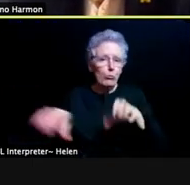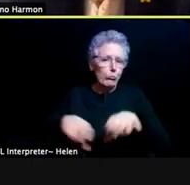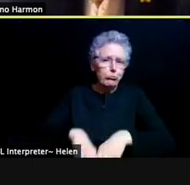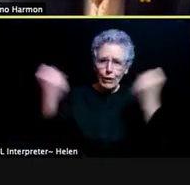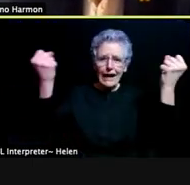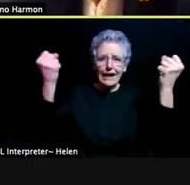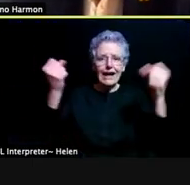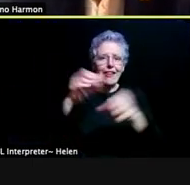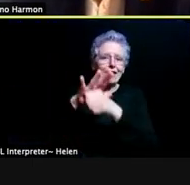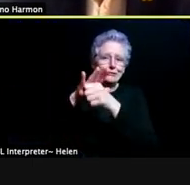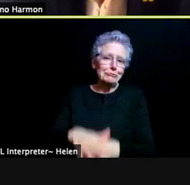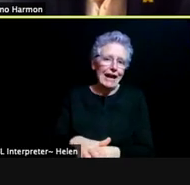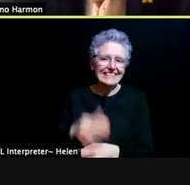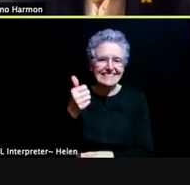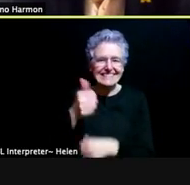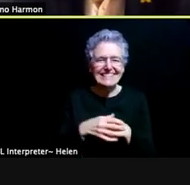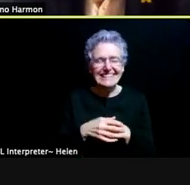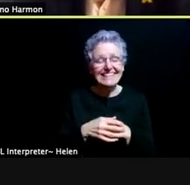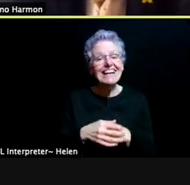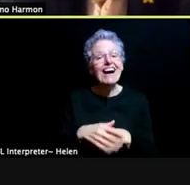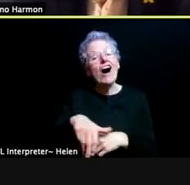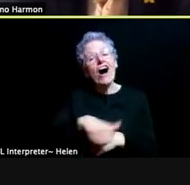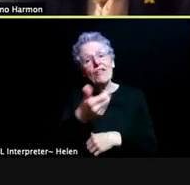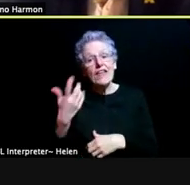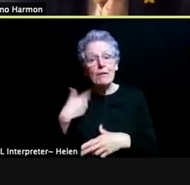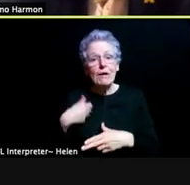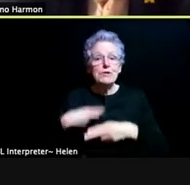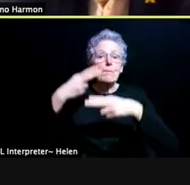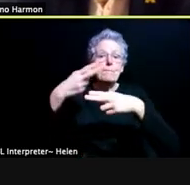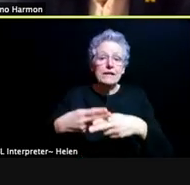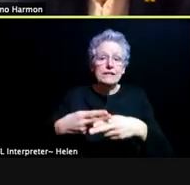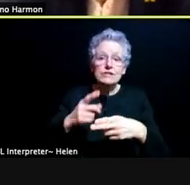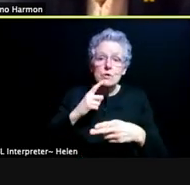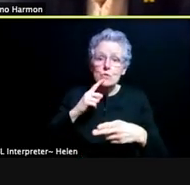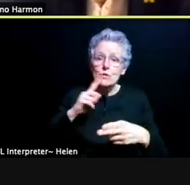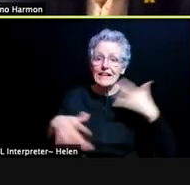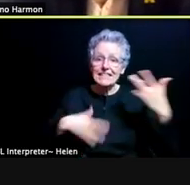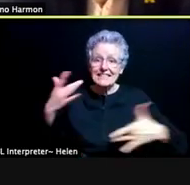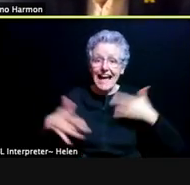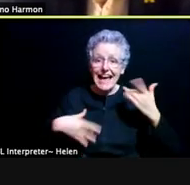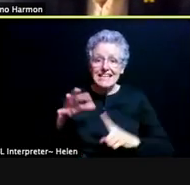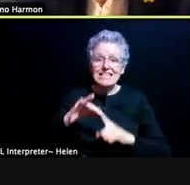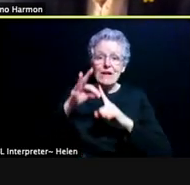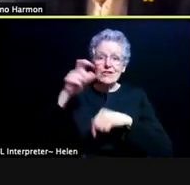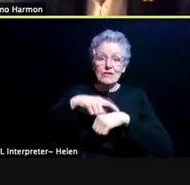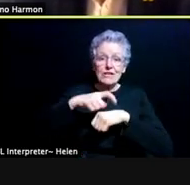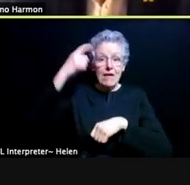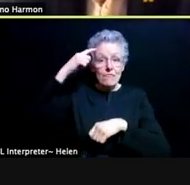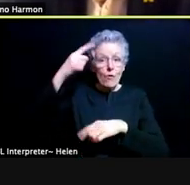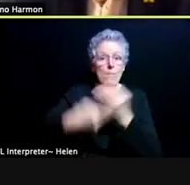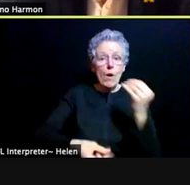This is such a special time that both our men's and women's basketball teams are in the NCAA Tournament,